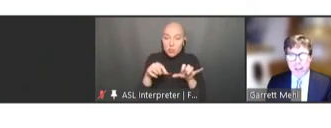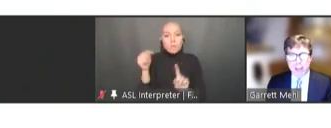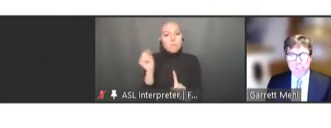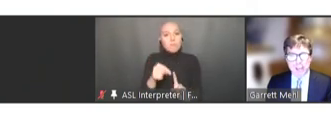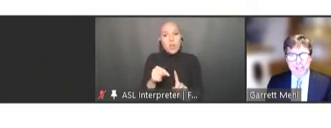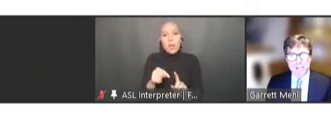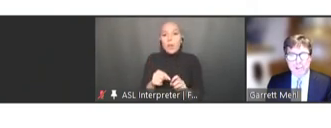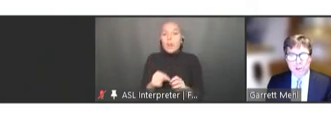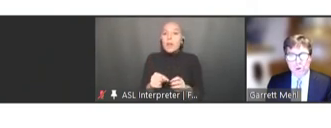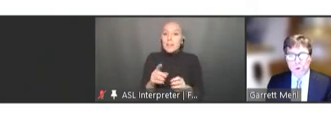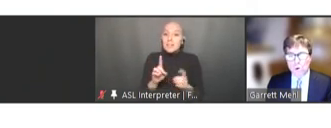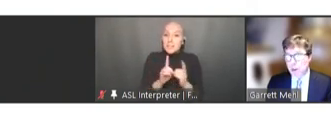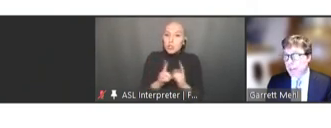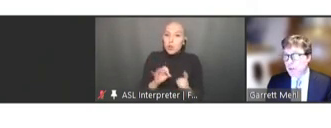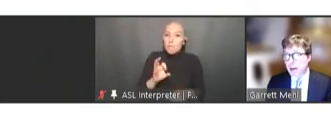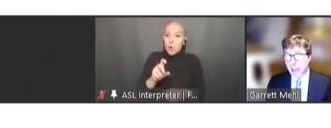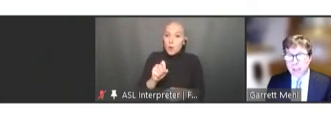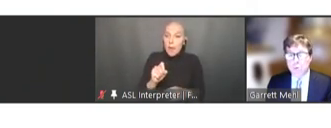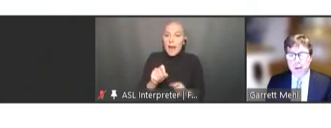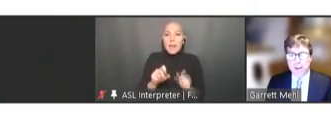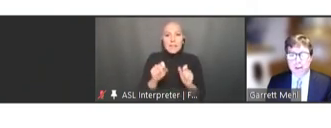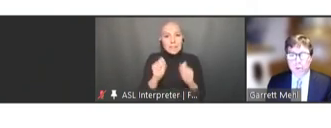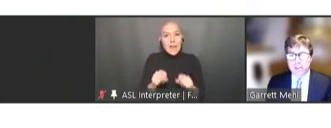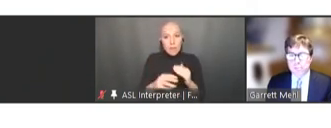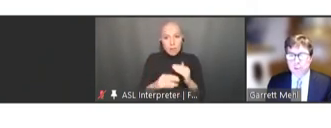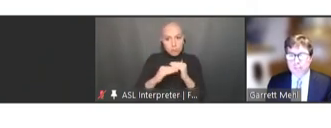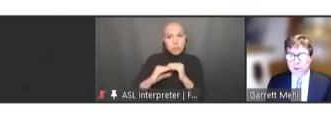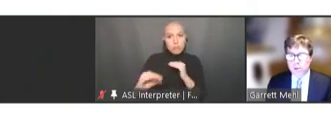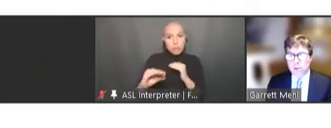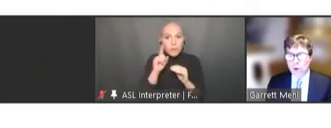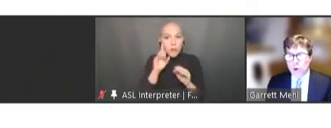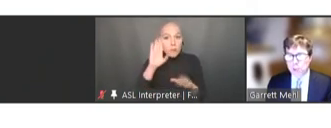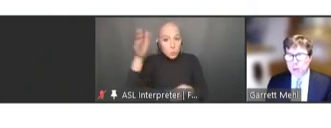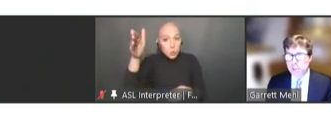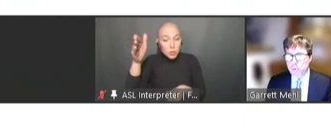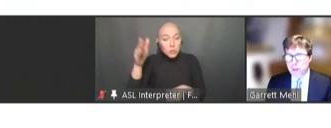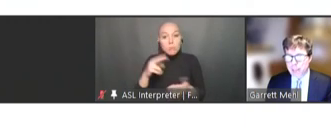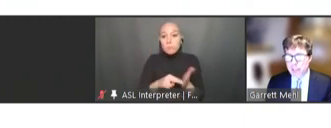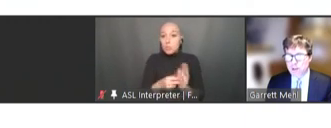and it means that you and/or anyone with a smart phone will be able to retain your own